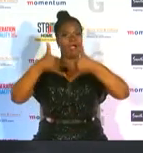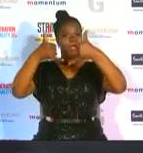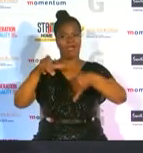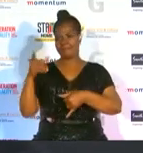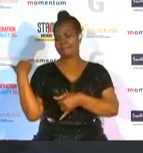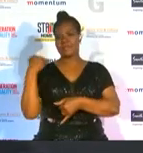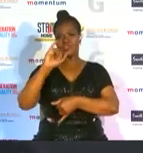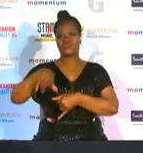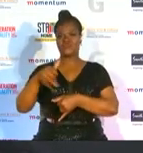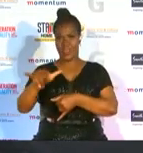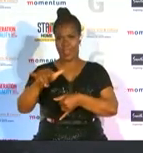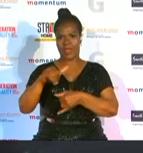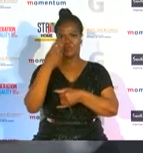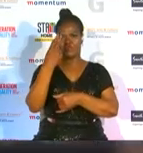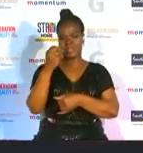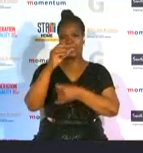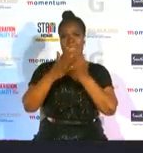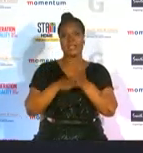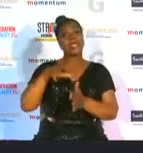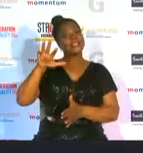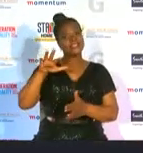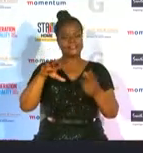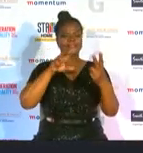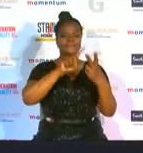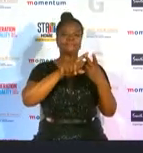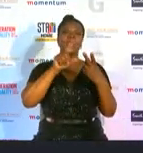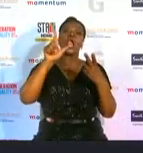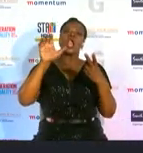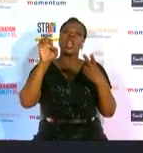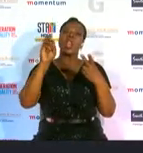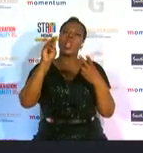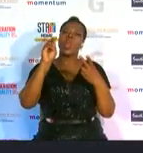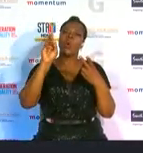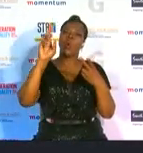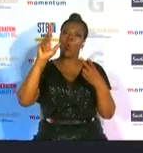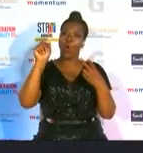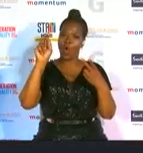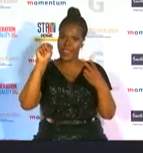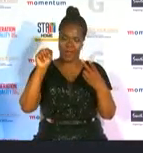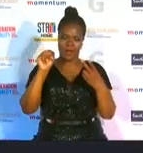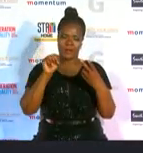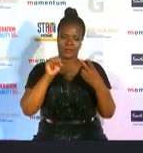2019. lorna pena pena has given her all in order to make